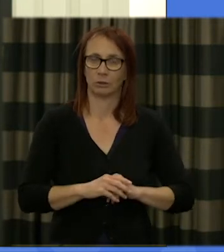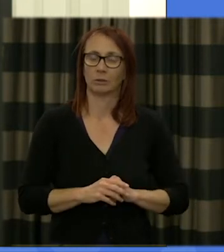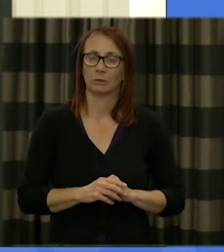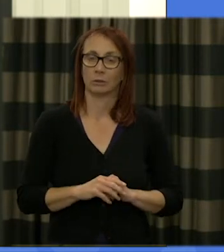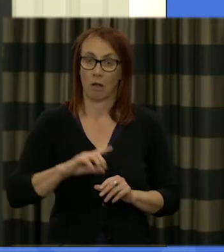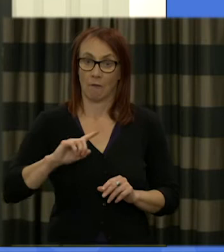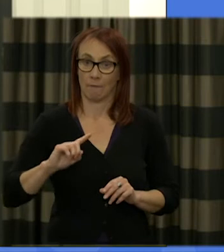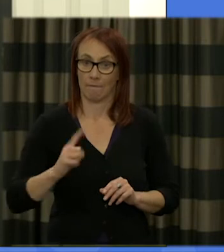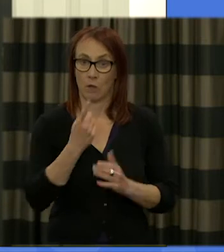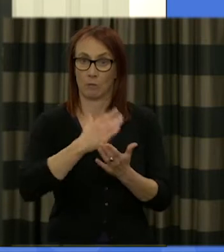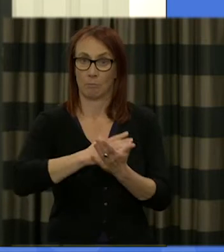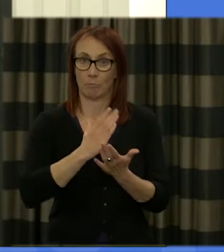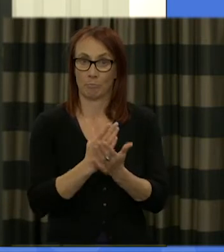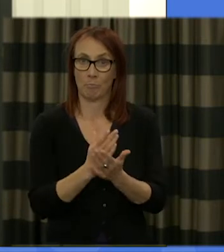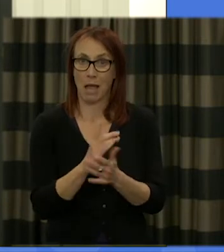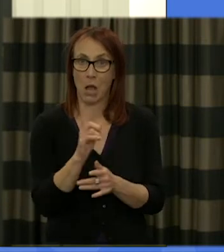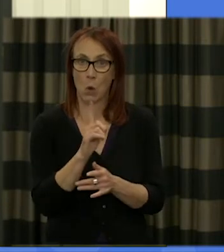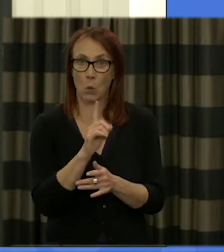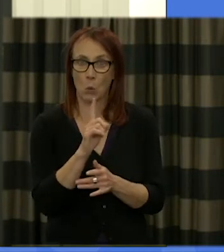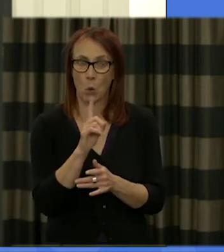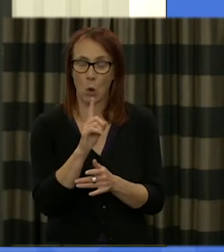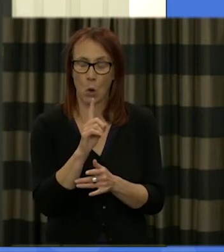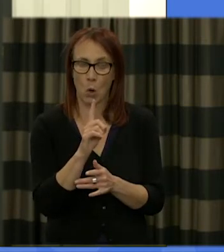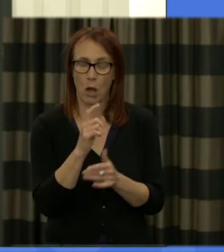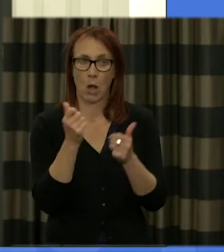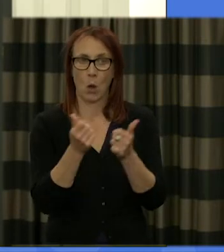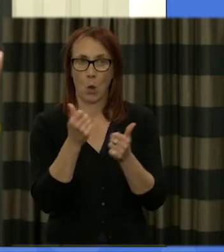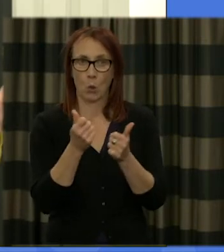weekend is taking stock of priorities and the state of the country and after